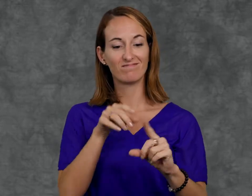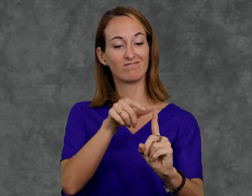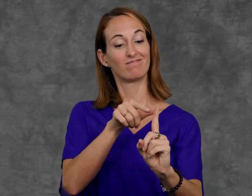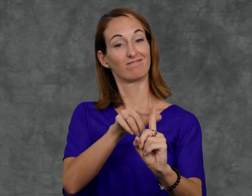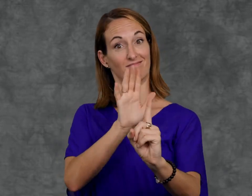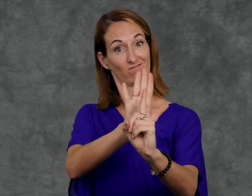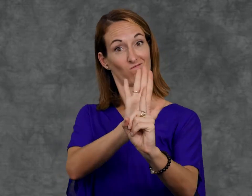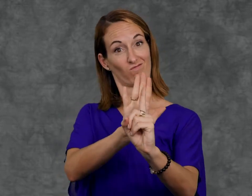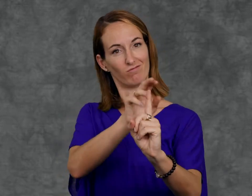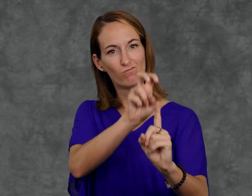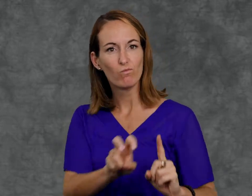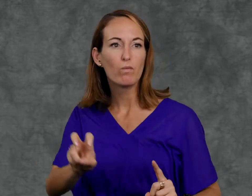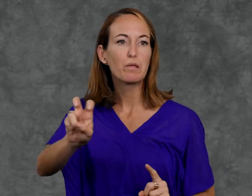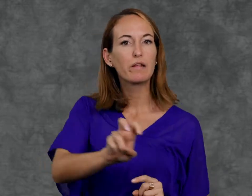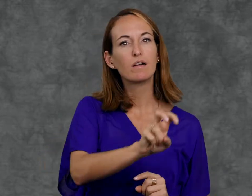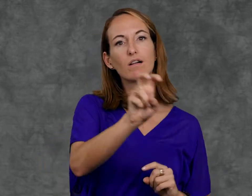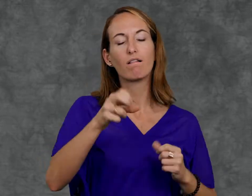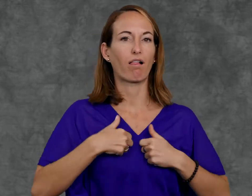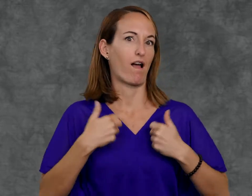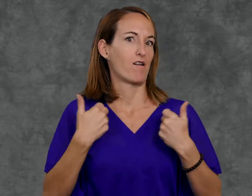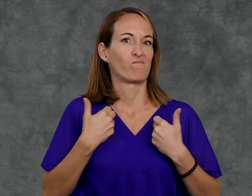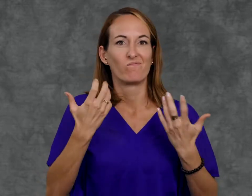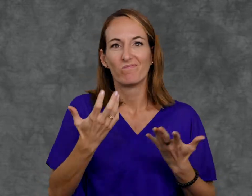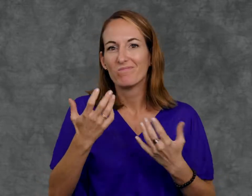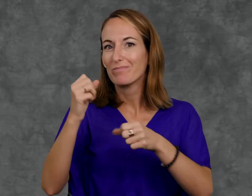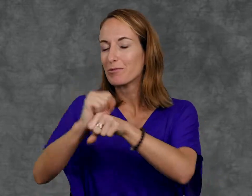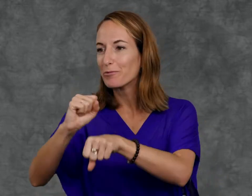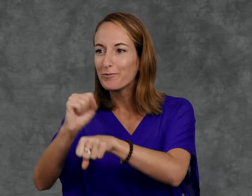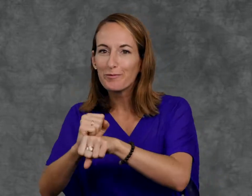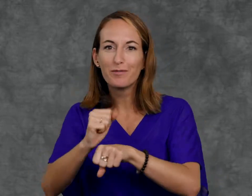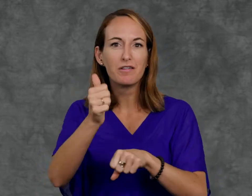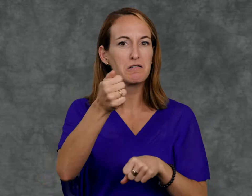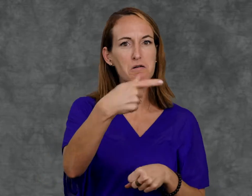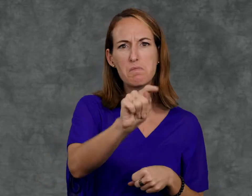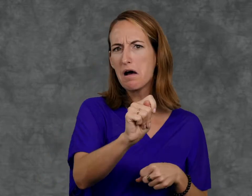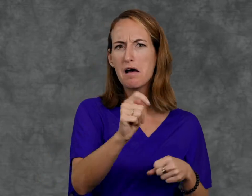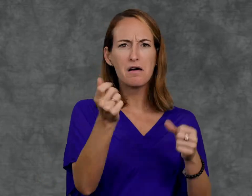We want to express the utmost respect for all of the people we meet,